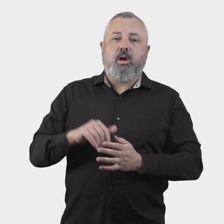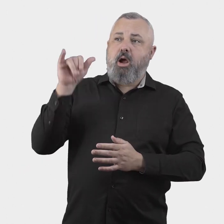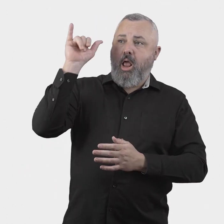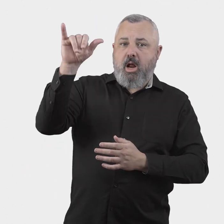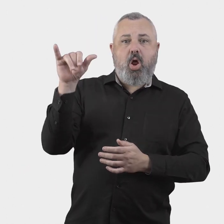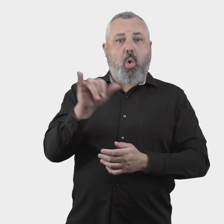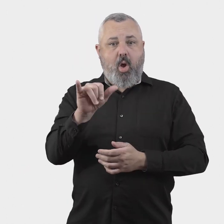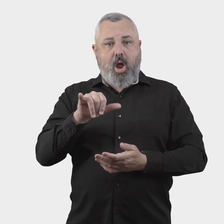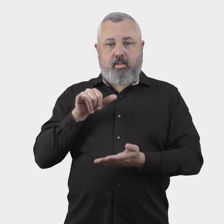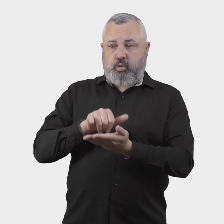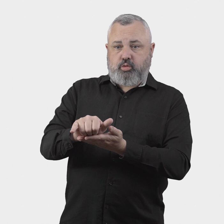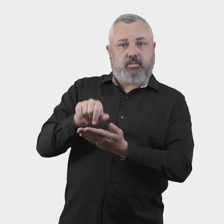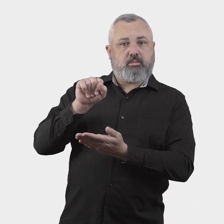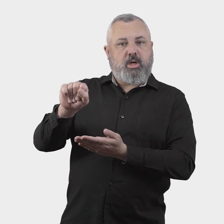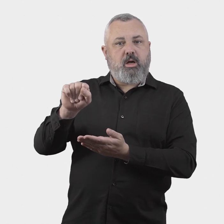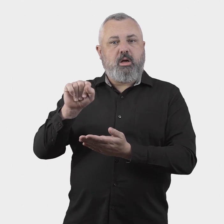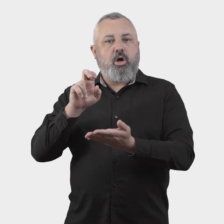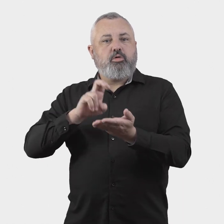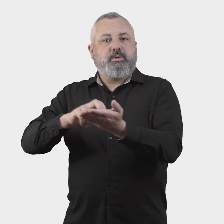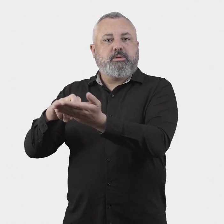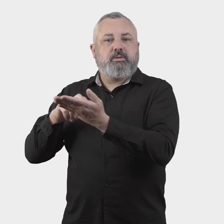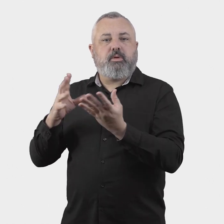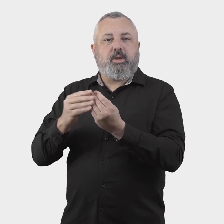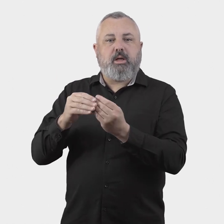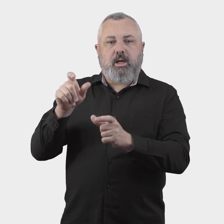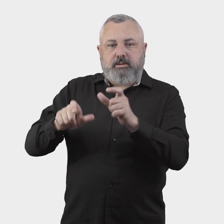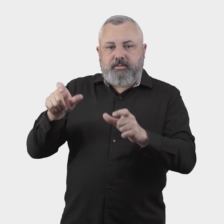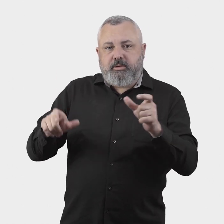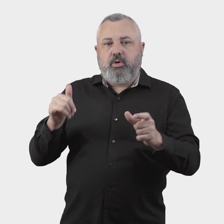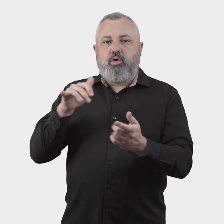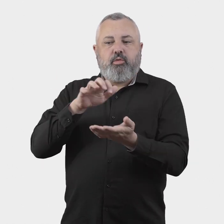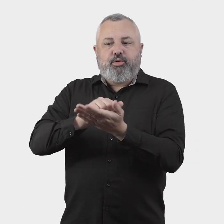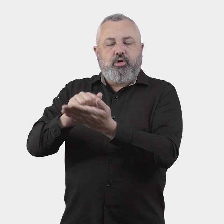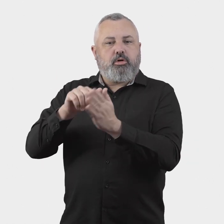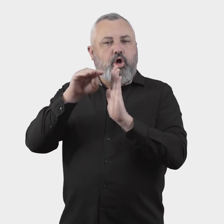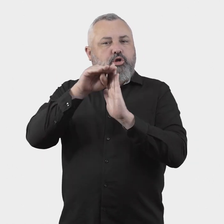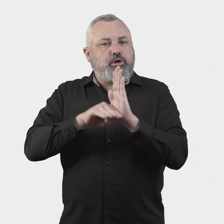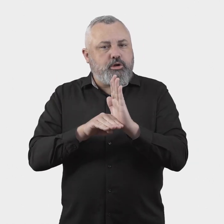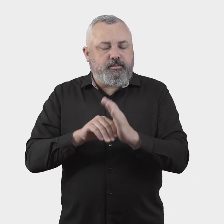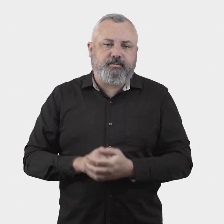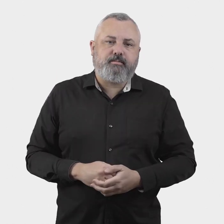matters included in airlines’ and airports’ contracts with their customers